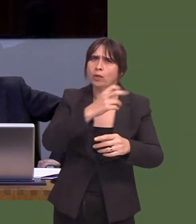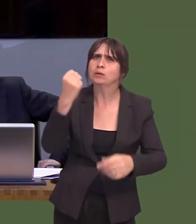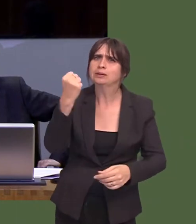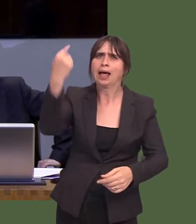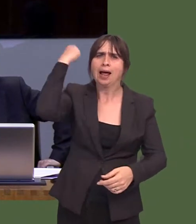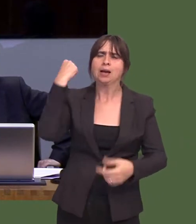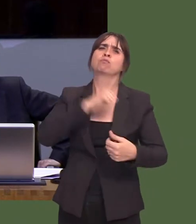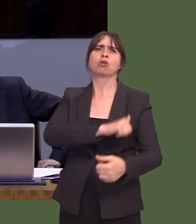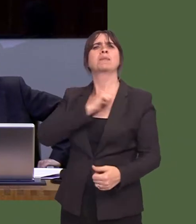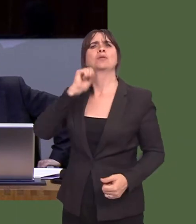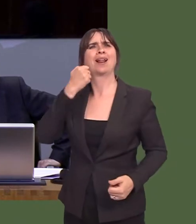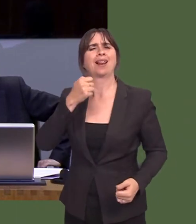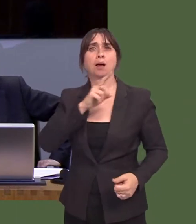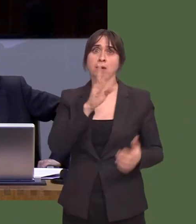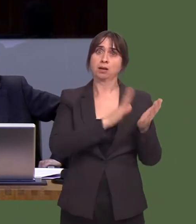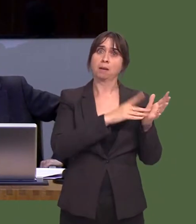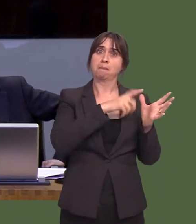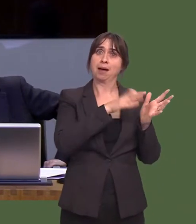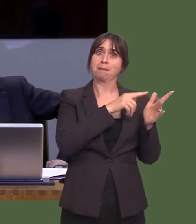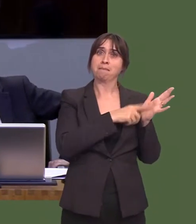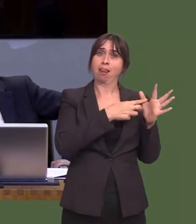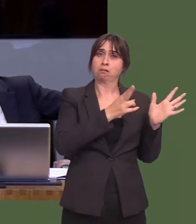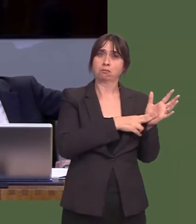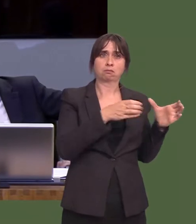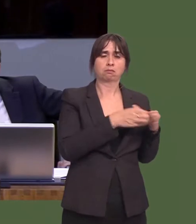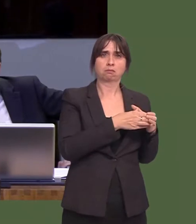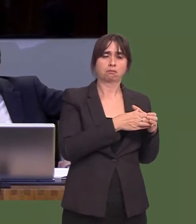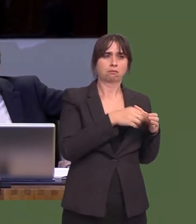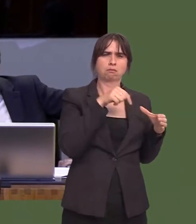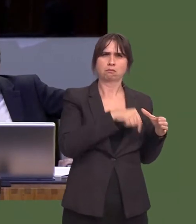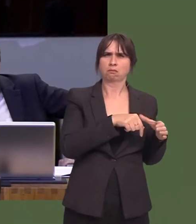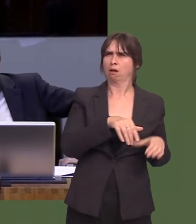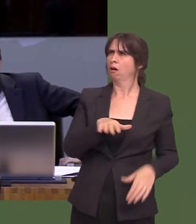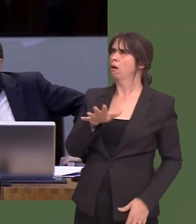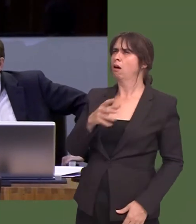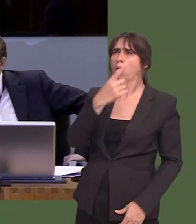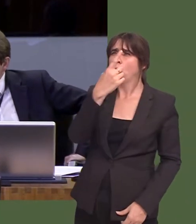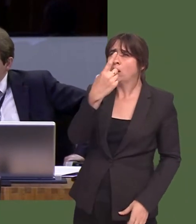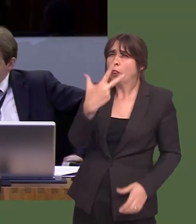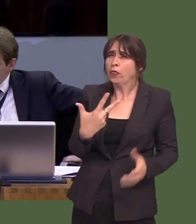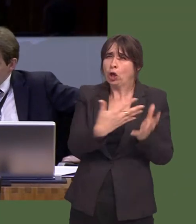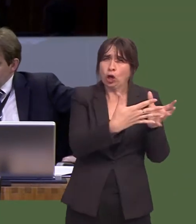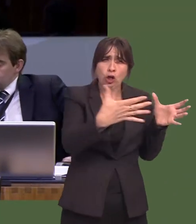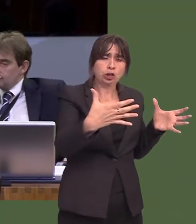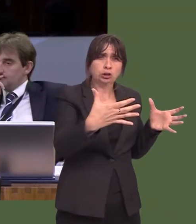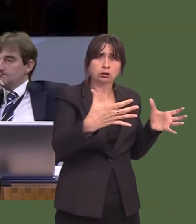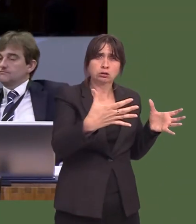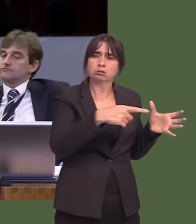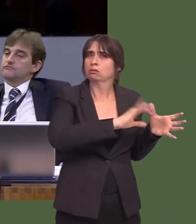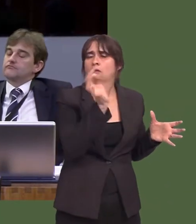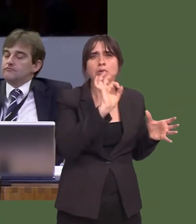But as Macmillan has identified, at least a third of patients do not get that key worker